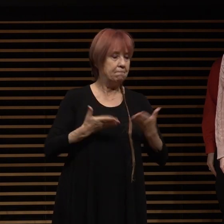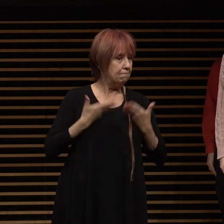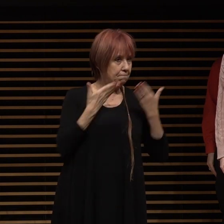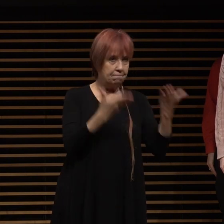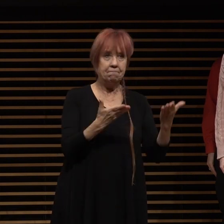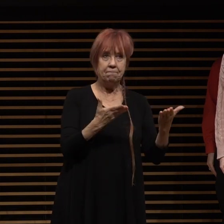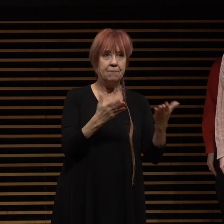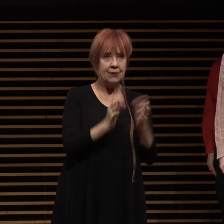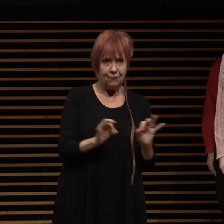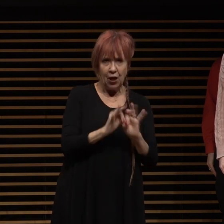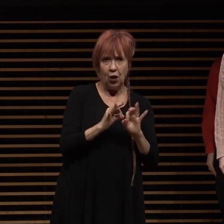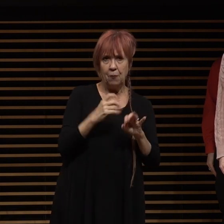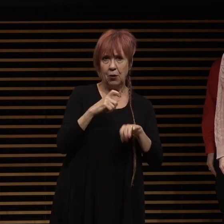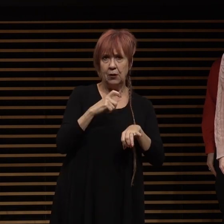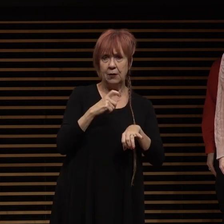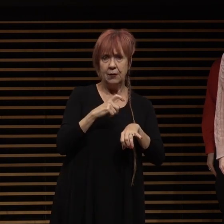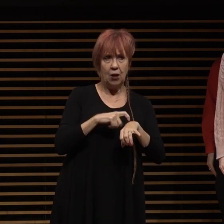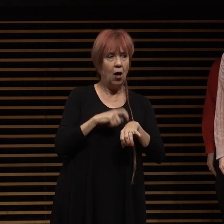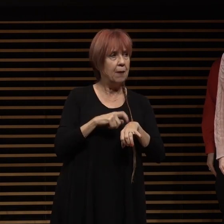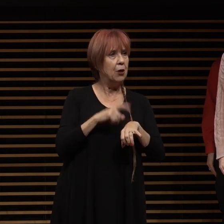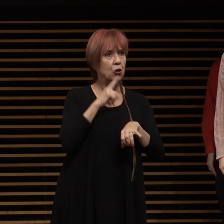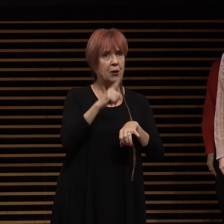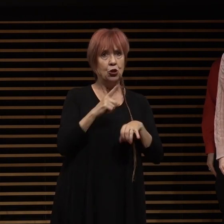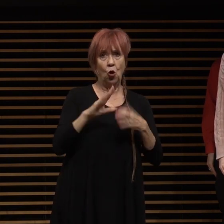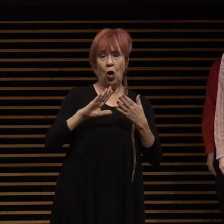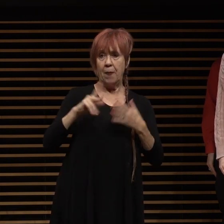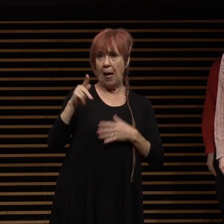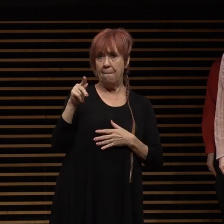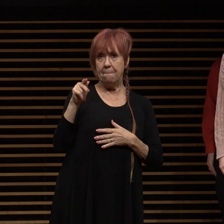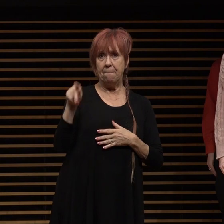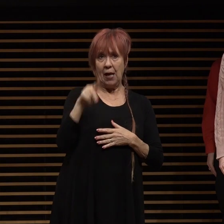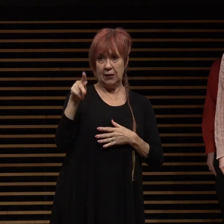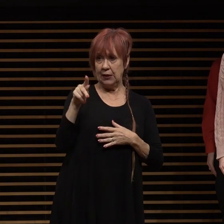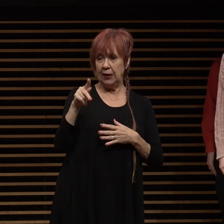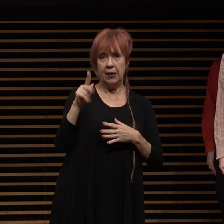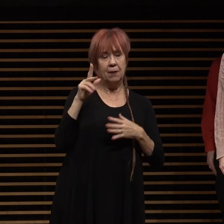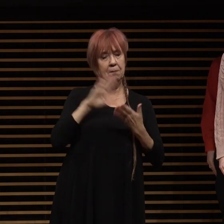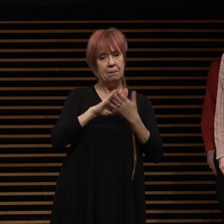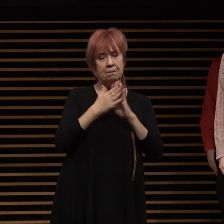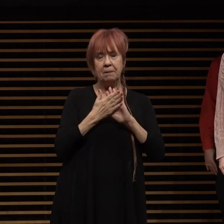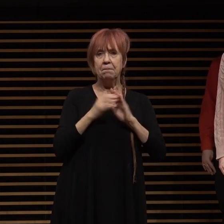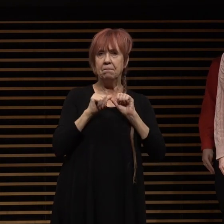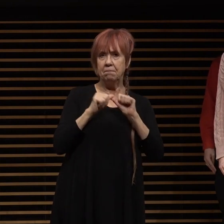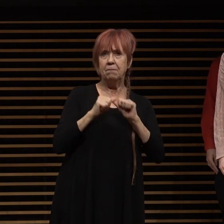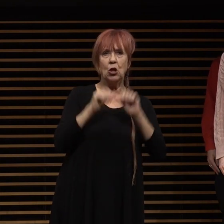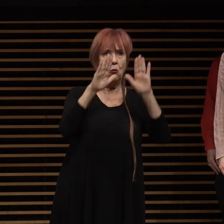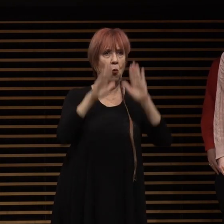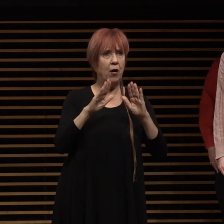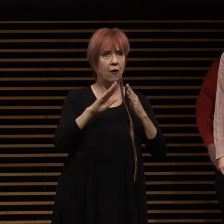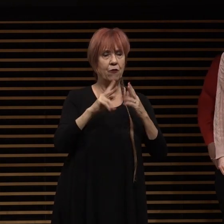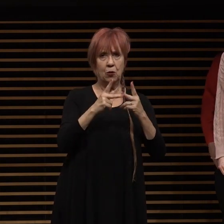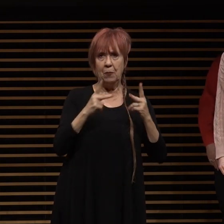order to sure pass it ensure pasadena continues to be a phenomenal place to live and work so if you're on a